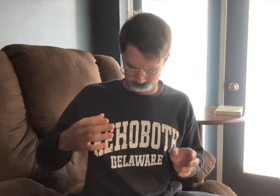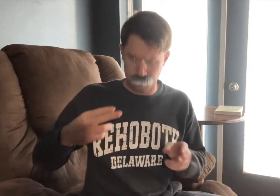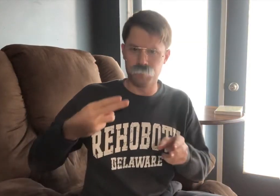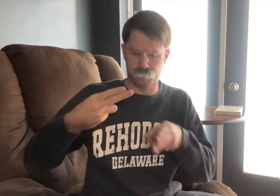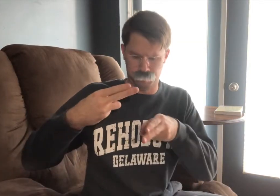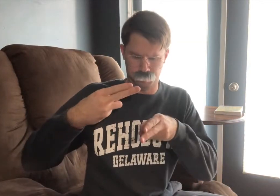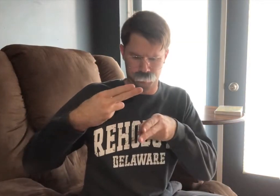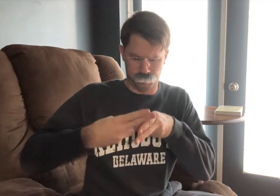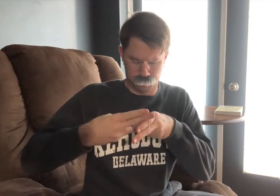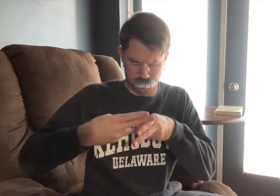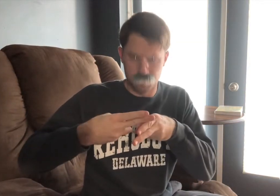MY NAME IS...